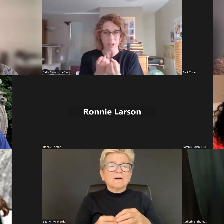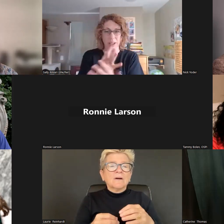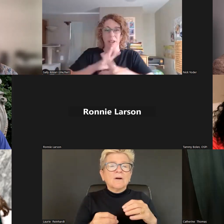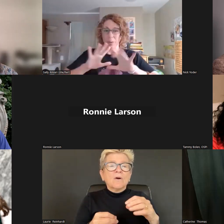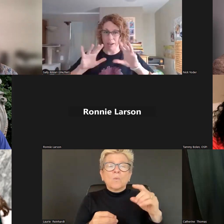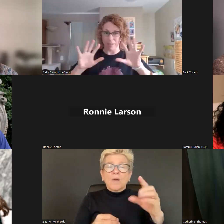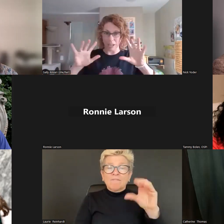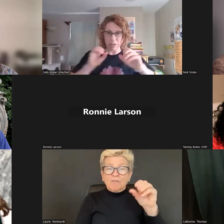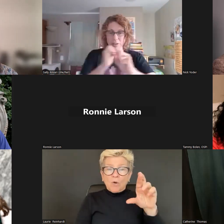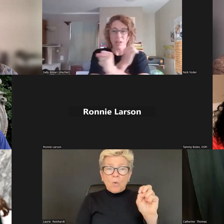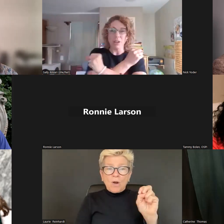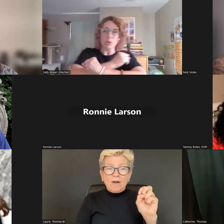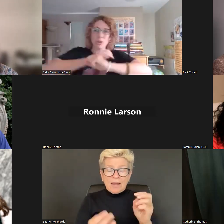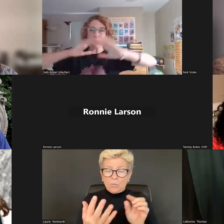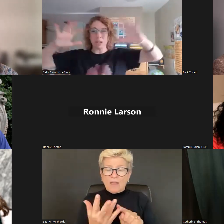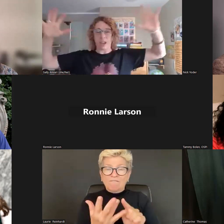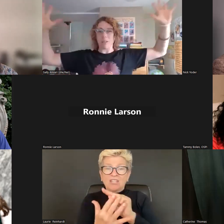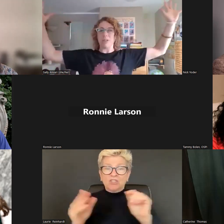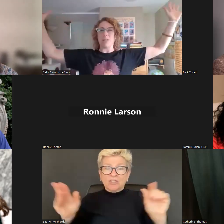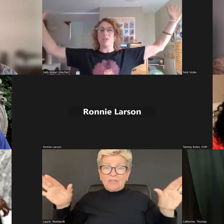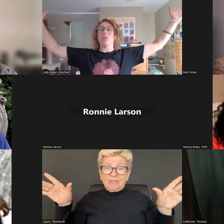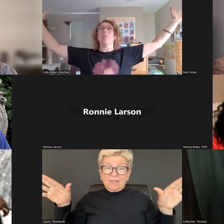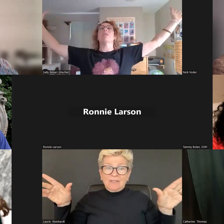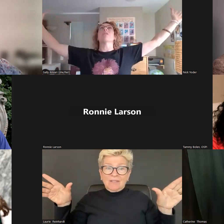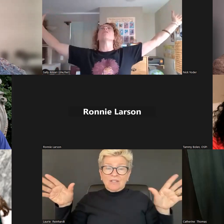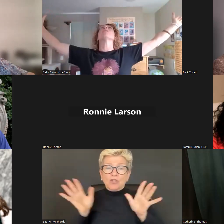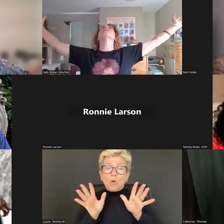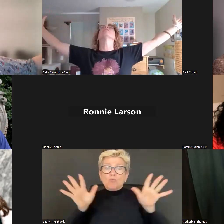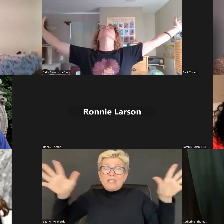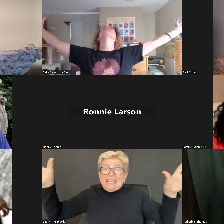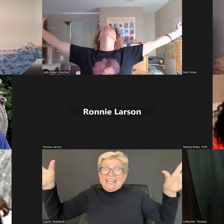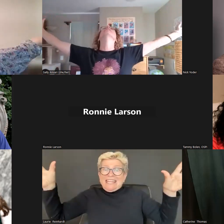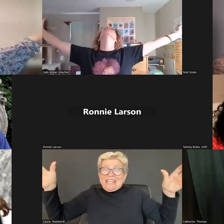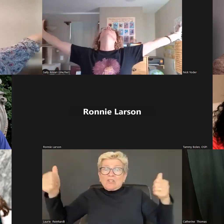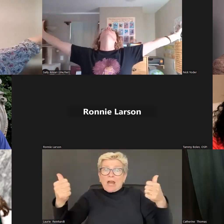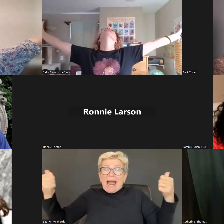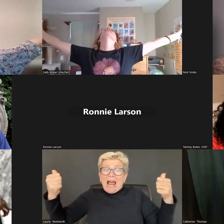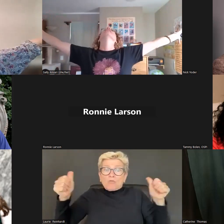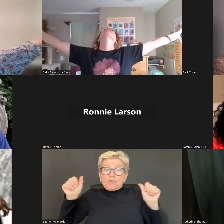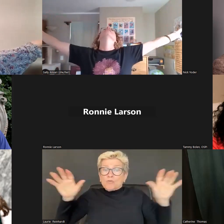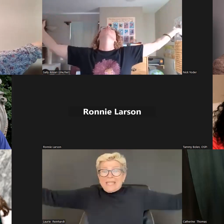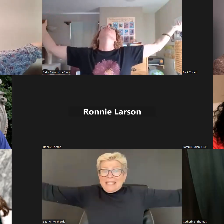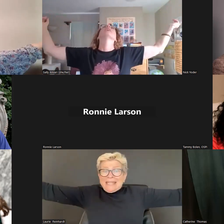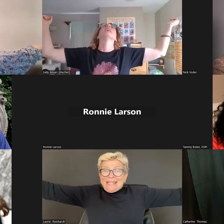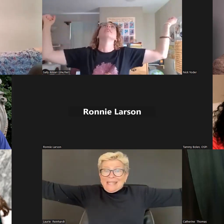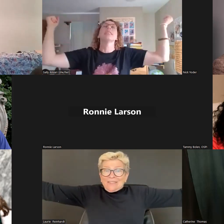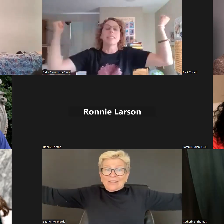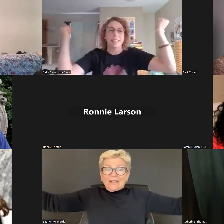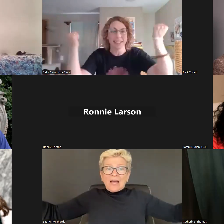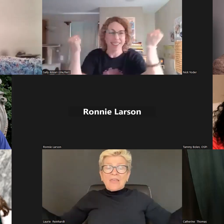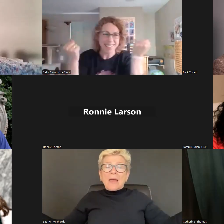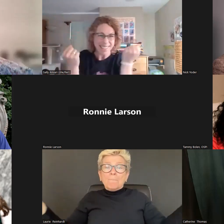They can do this standing up. You can do it any way that works for your context. And this one.